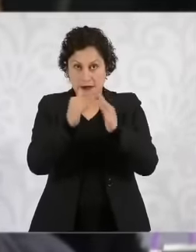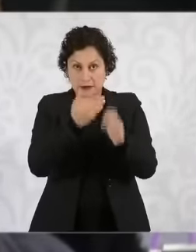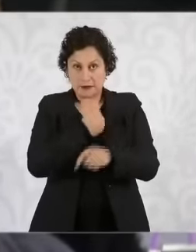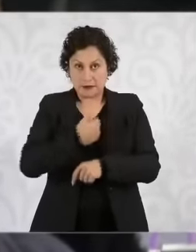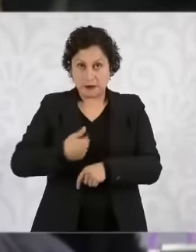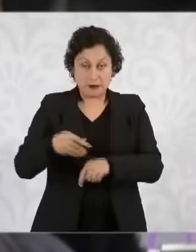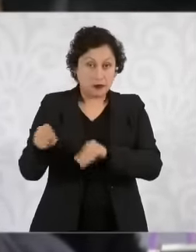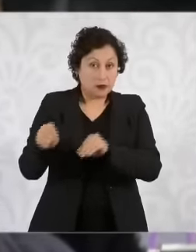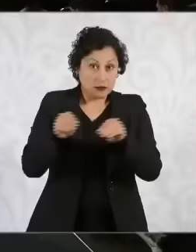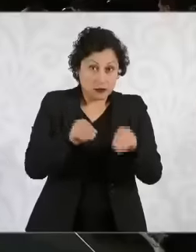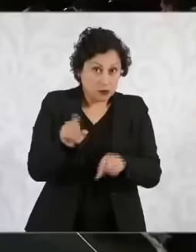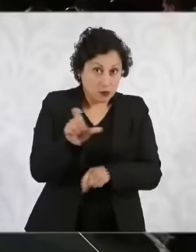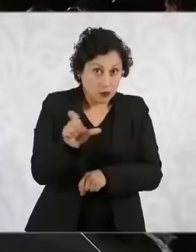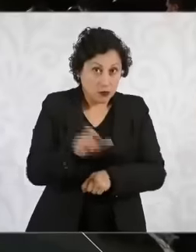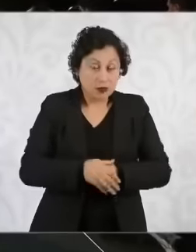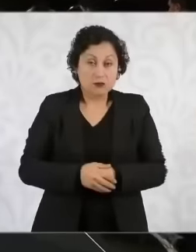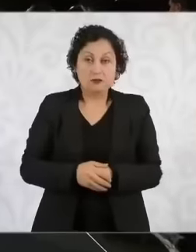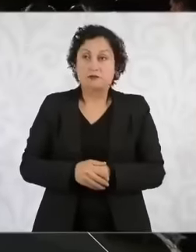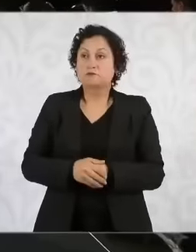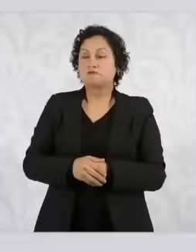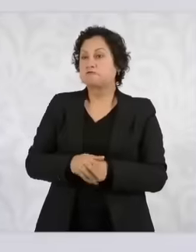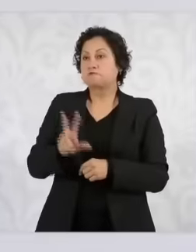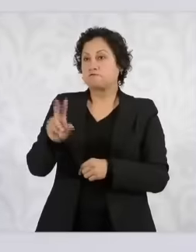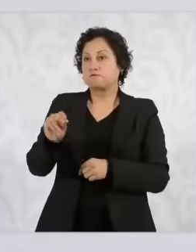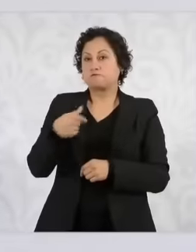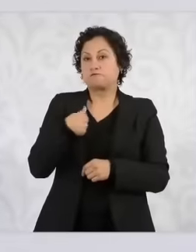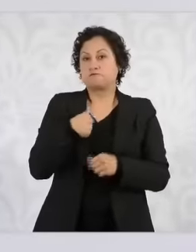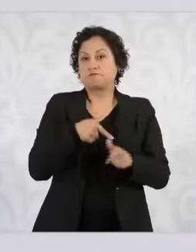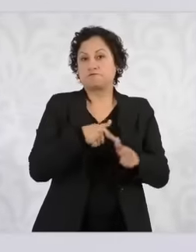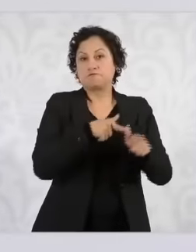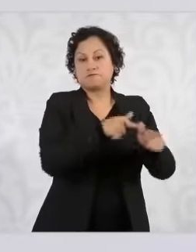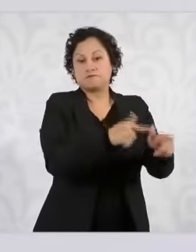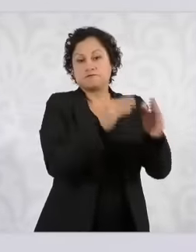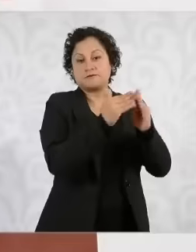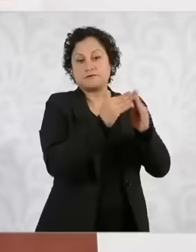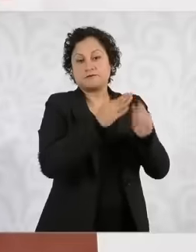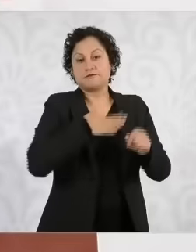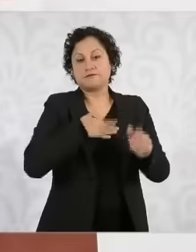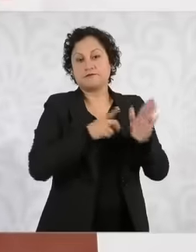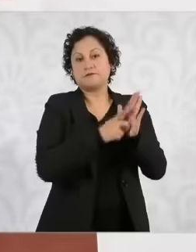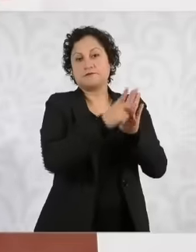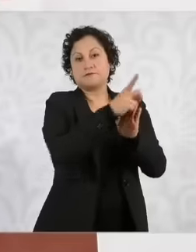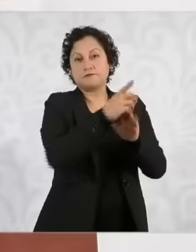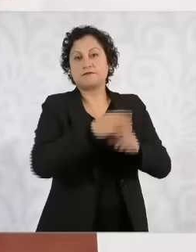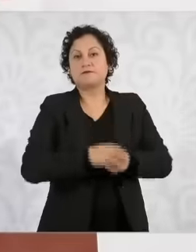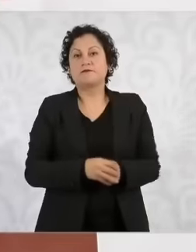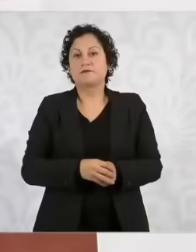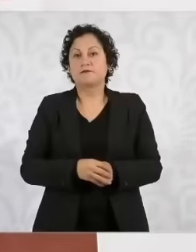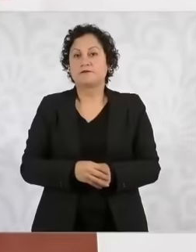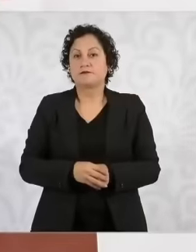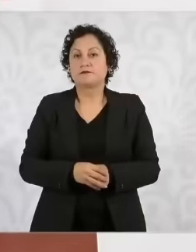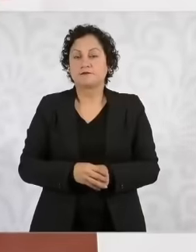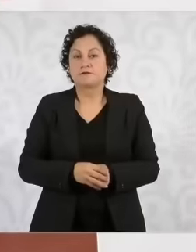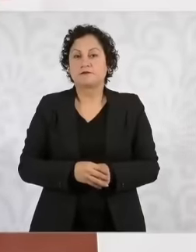place yes I do not continue living there in my house apartment Eh we are going to inform you